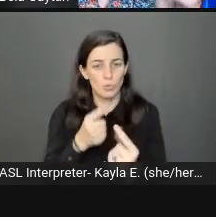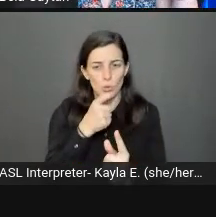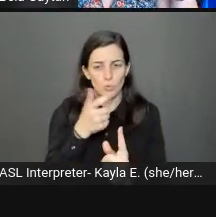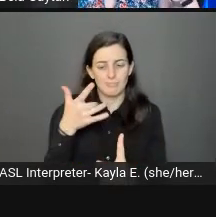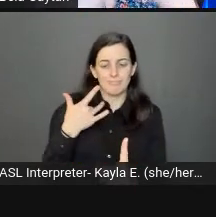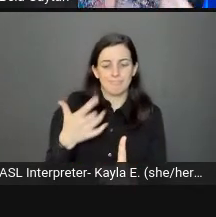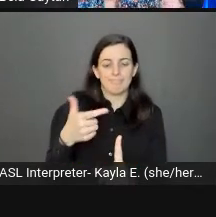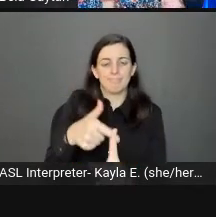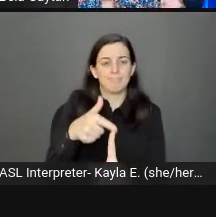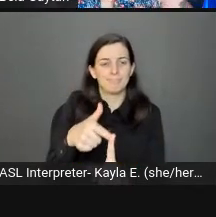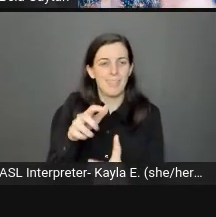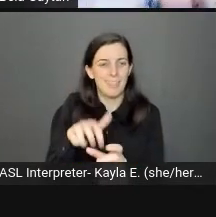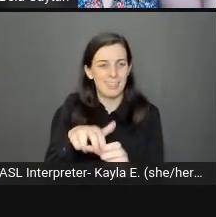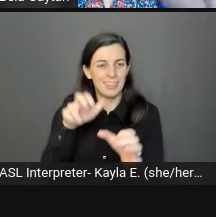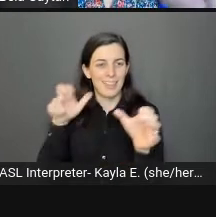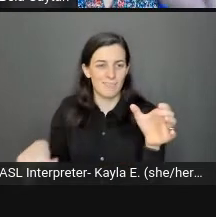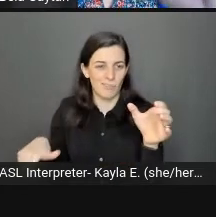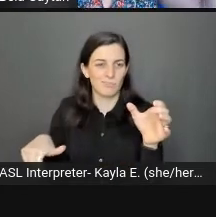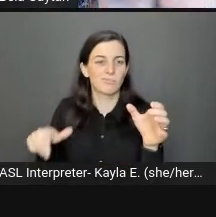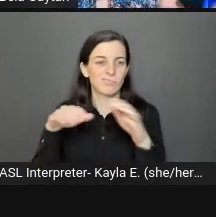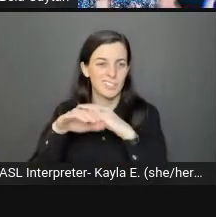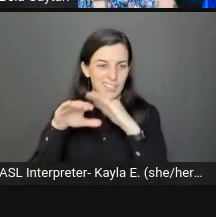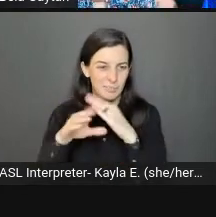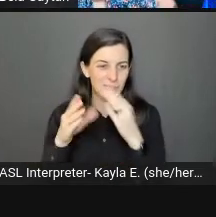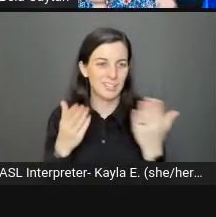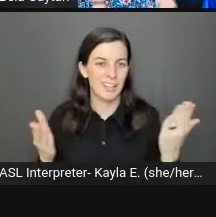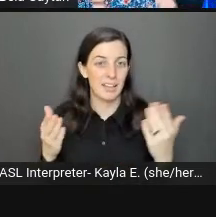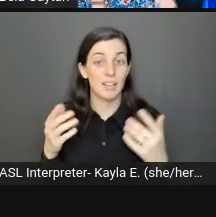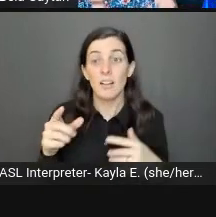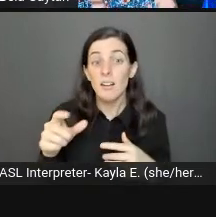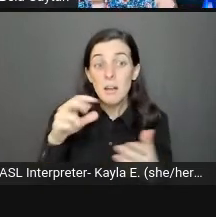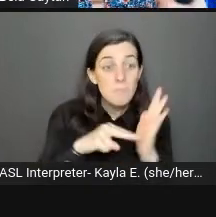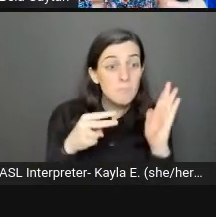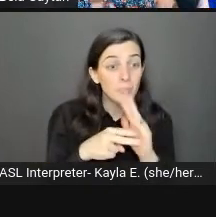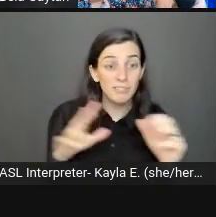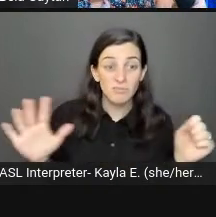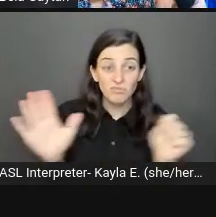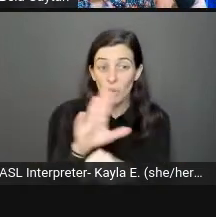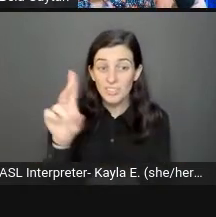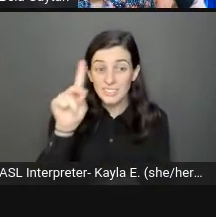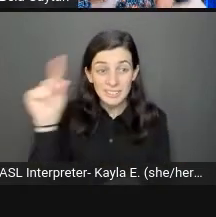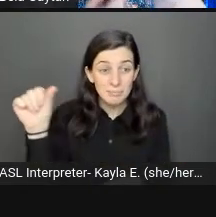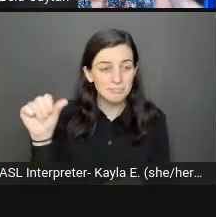Again, these are not necessarily disabilities, but just people